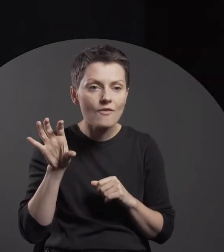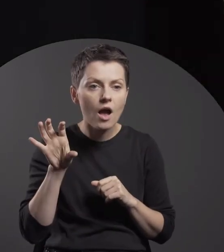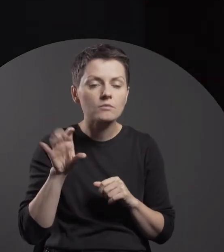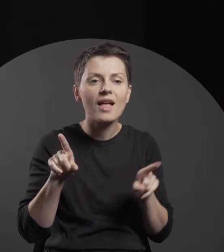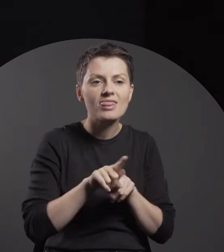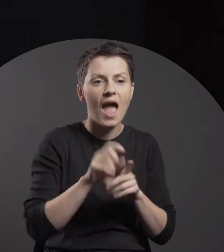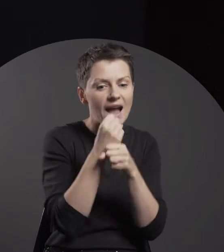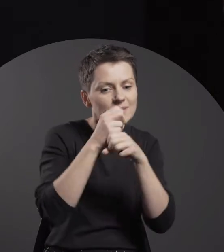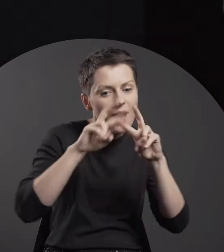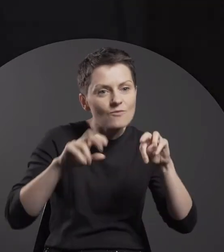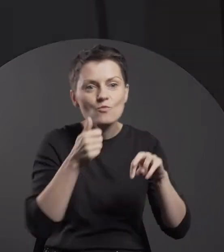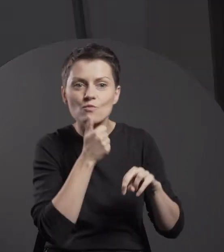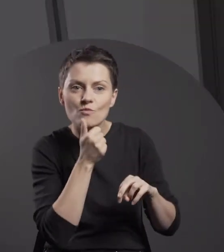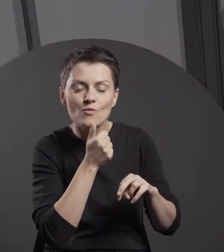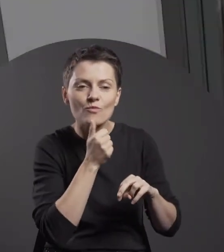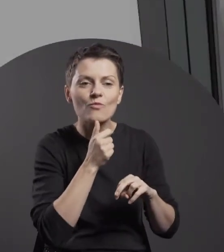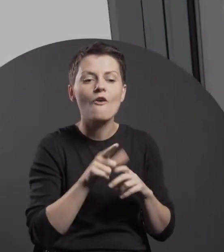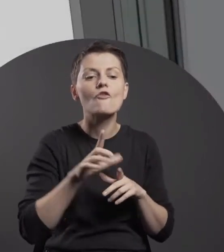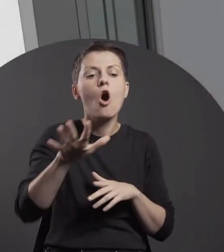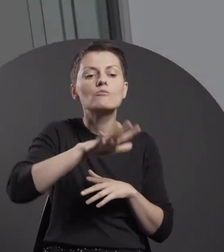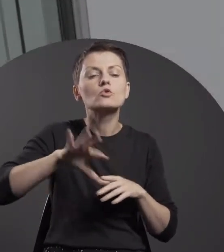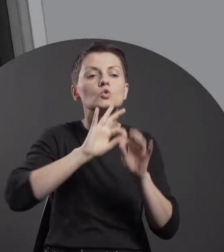and experimentation in the domain of contemporary art.